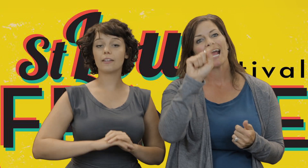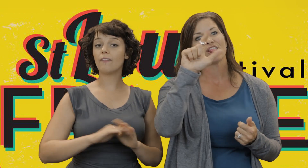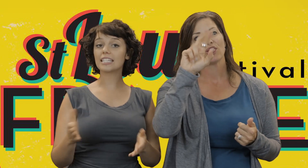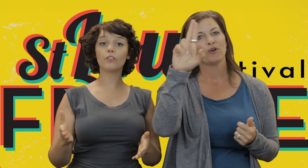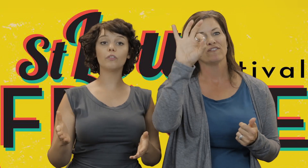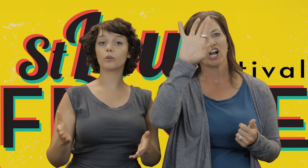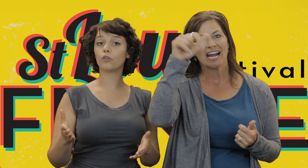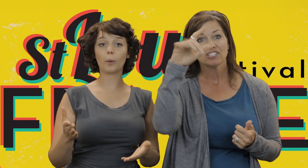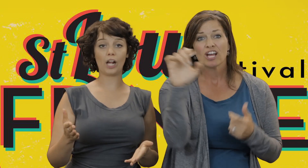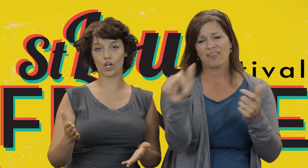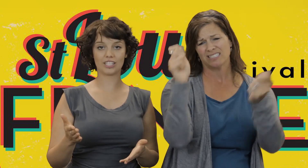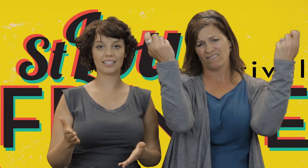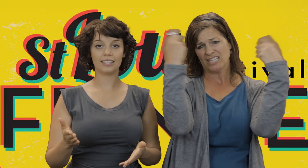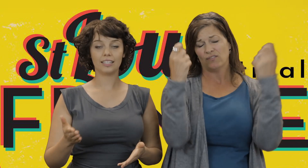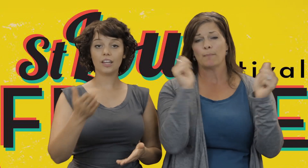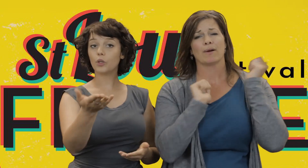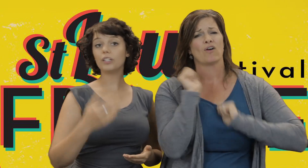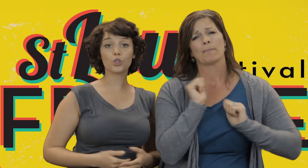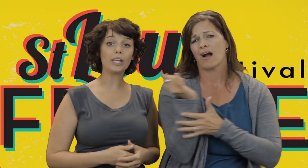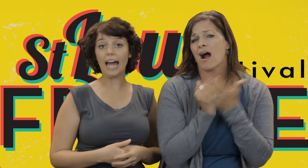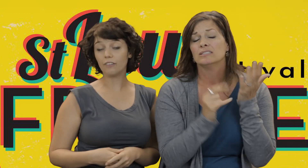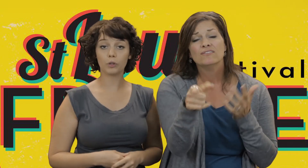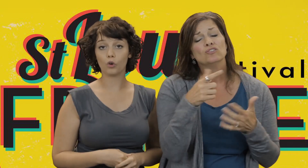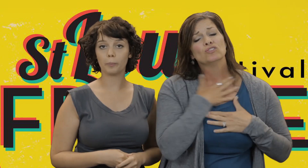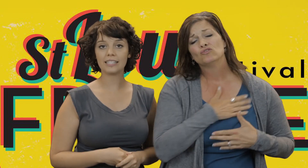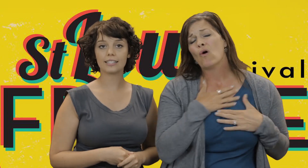St. Lou Fringe is a festival performing arts. If you enjoy live performance -